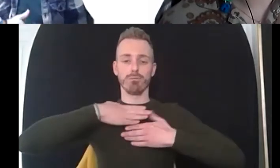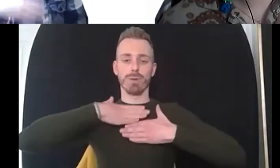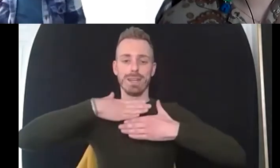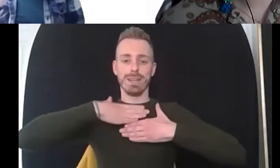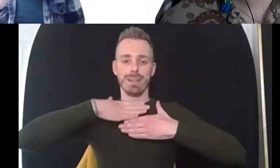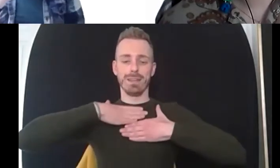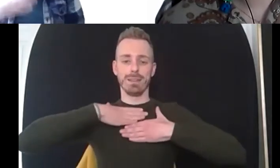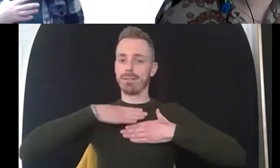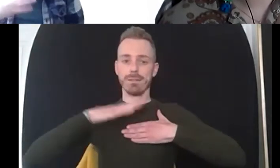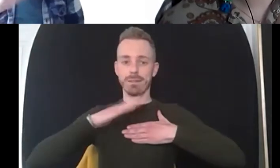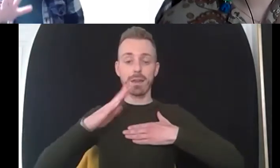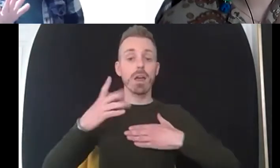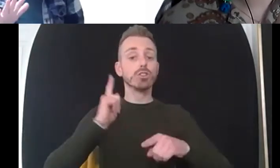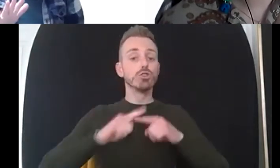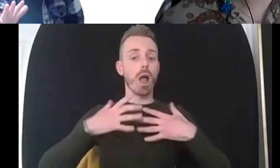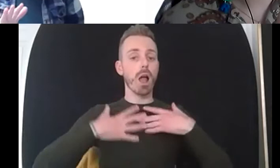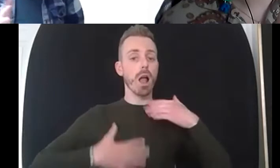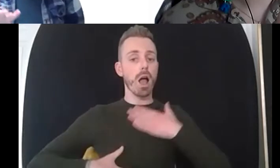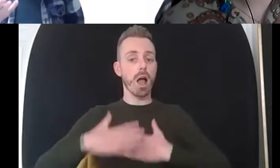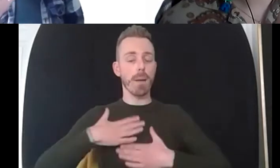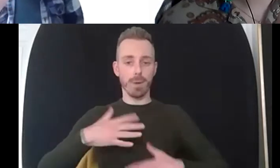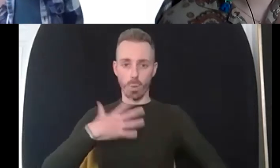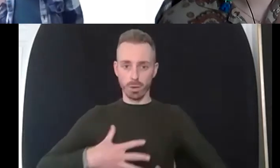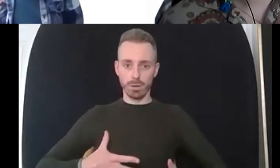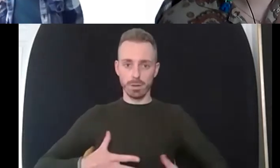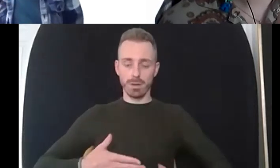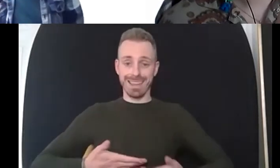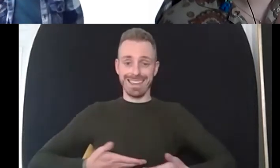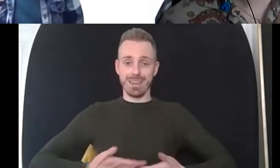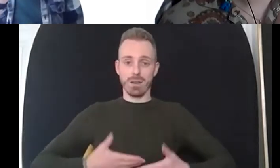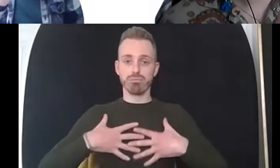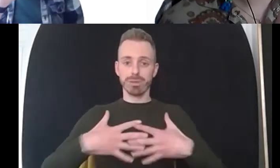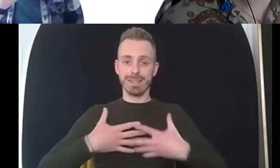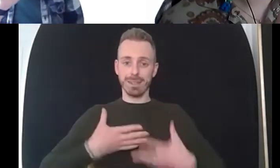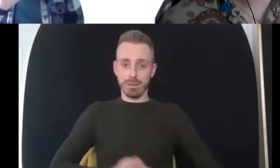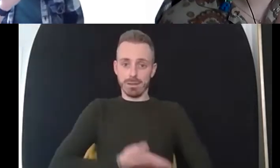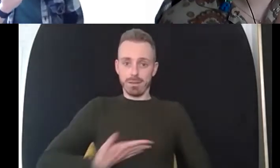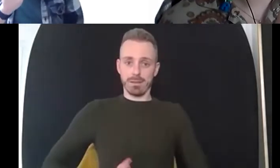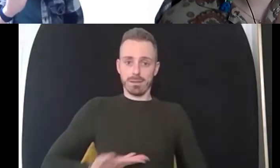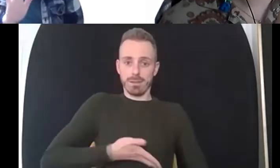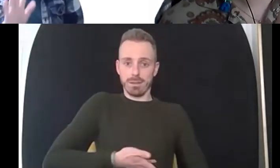taking those nice three calm breaths in breathing in holding the breath and then breathing out